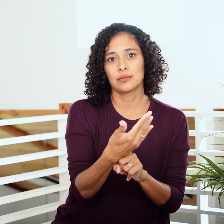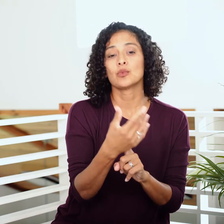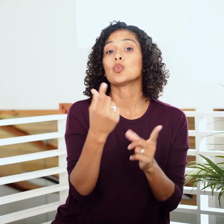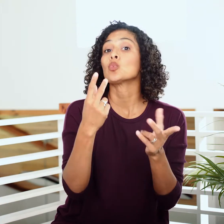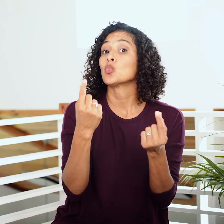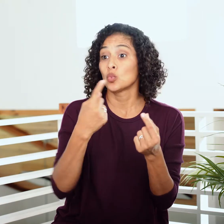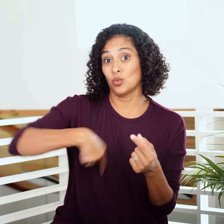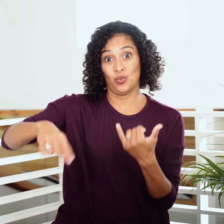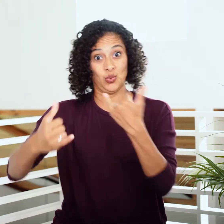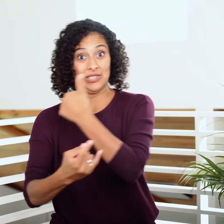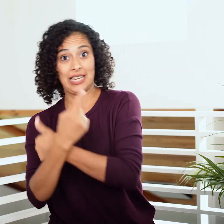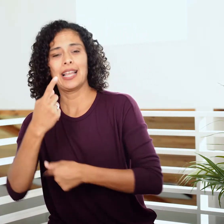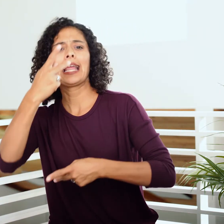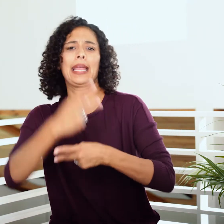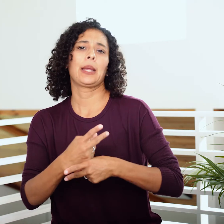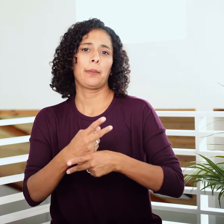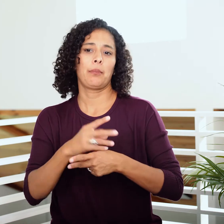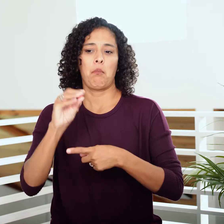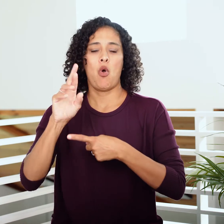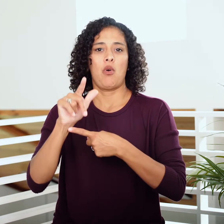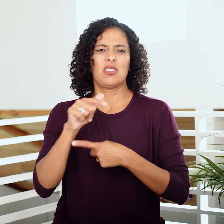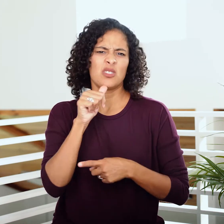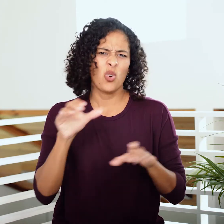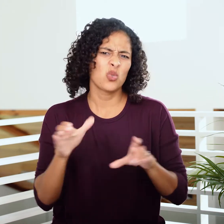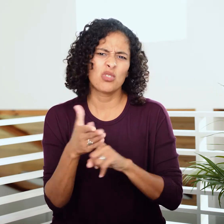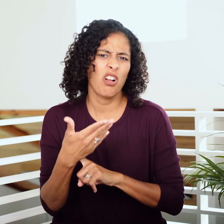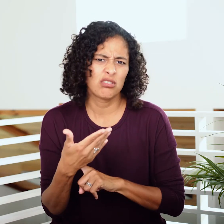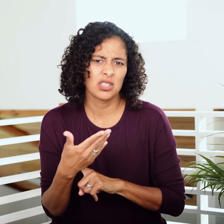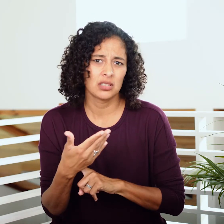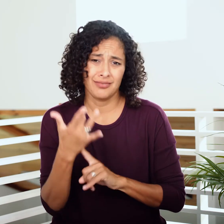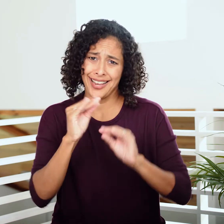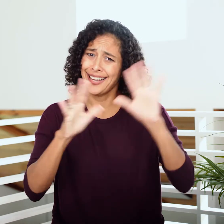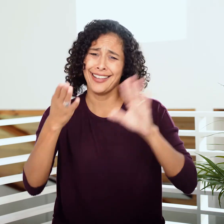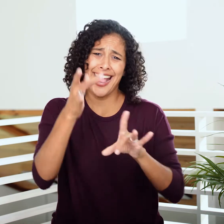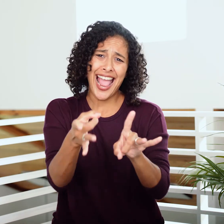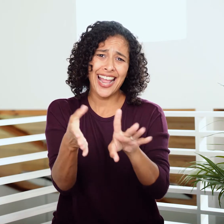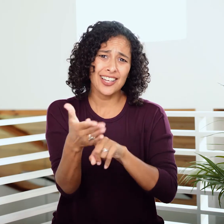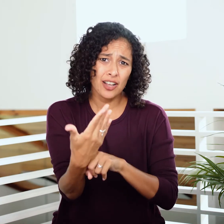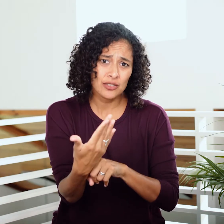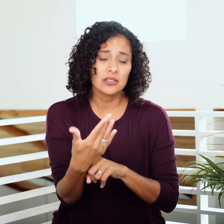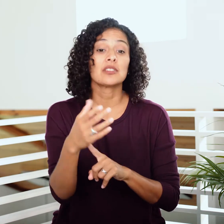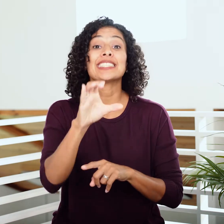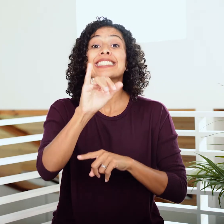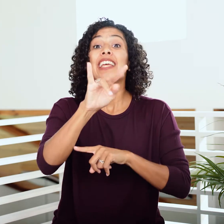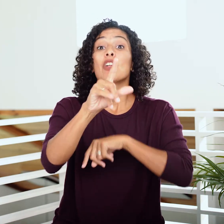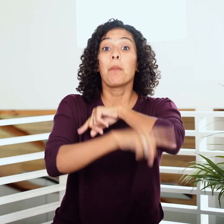So we keep the heart of it, the moral aspect to not commit adultery because it’s clear how much God hates it,